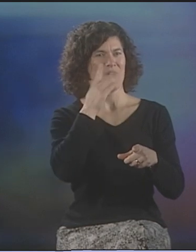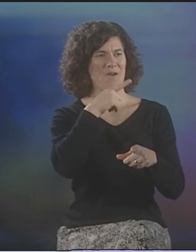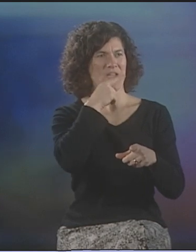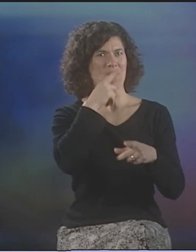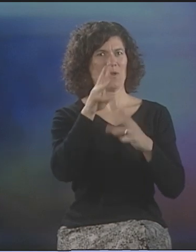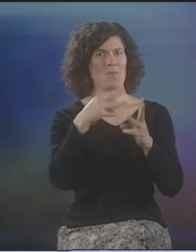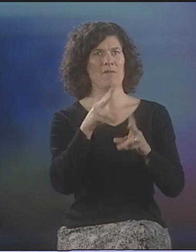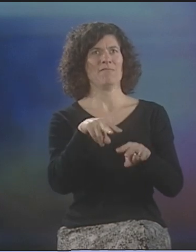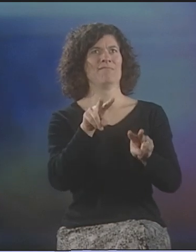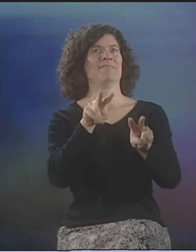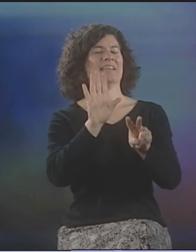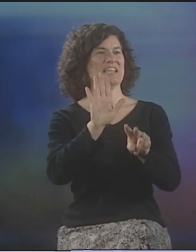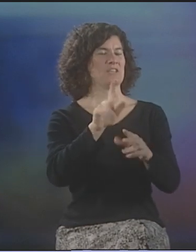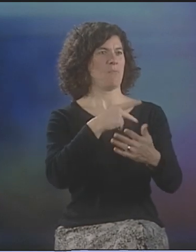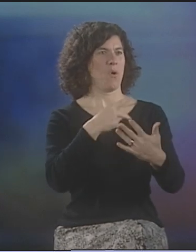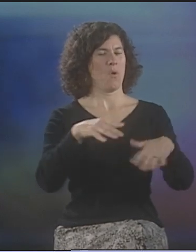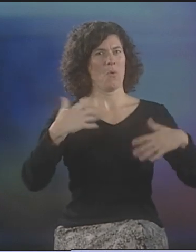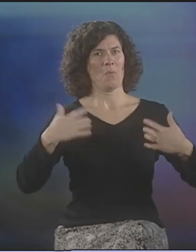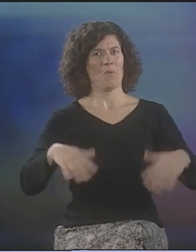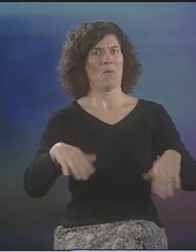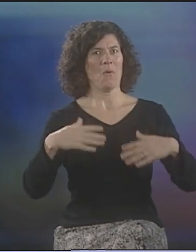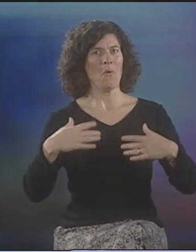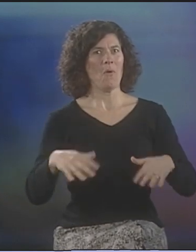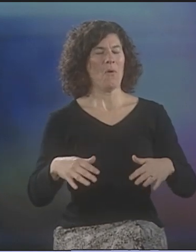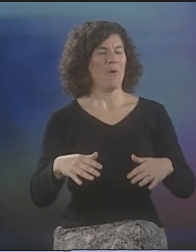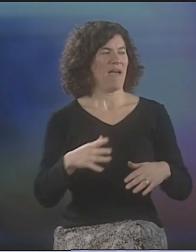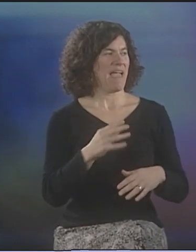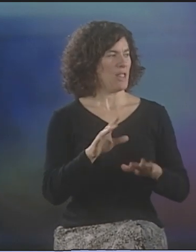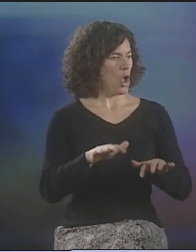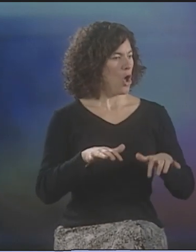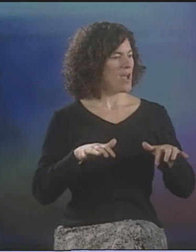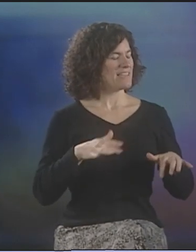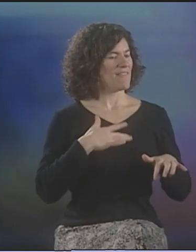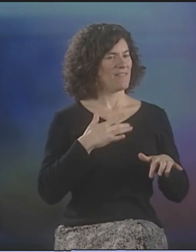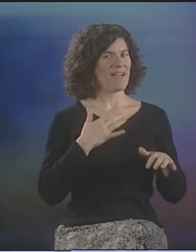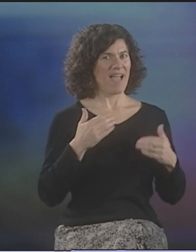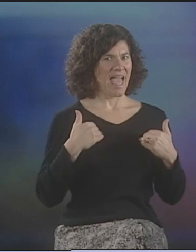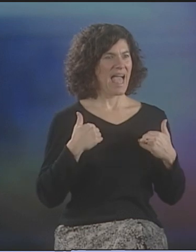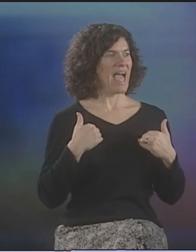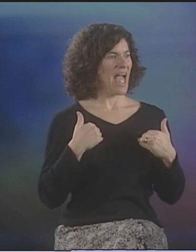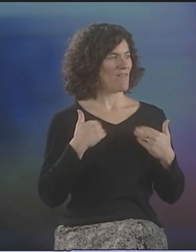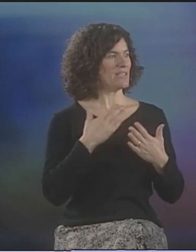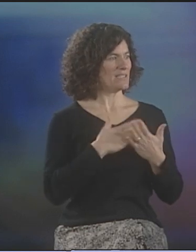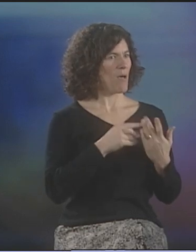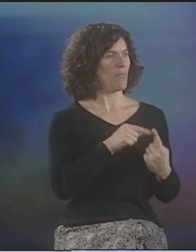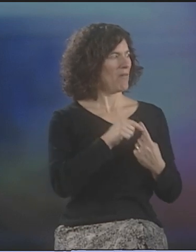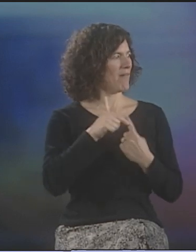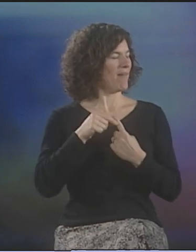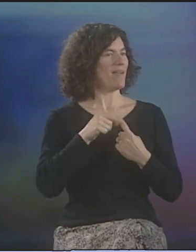THE HEARING WORLD LOOKS UP TO HIM. HE'S THIS AMAZING, LAUDED POET. BUT HERE IN OUR AUDIENCE, WE ALSO HAD